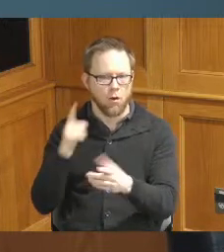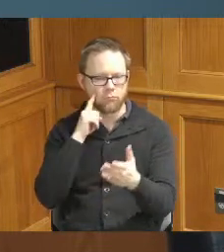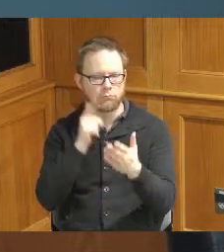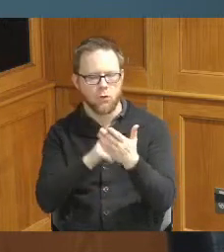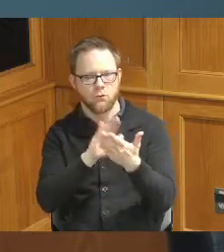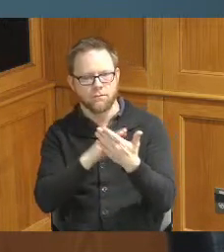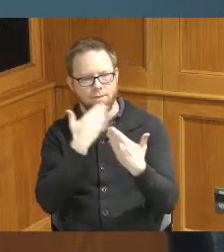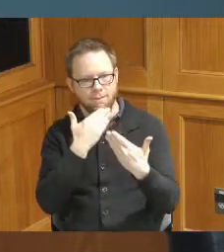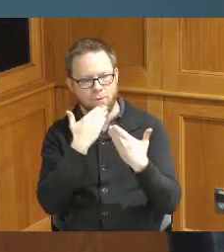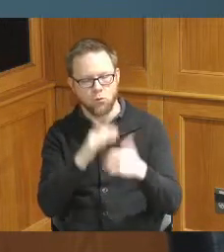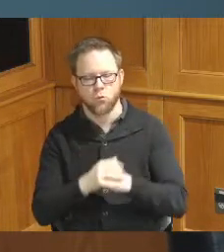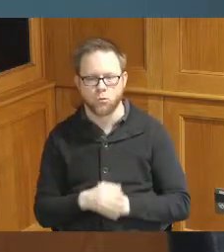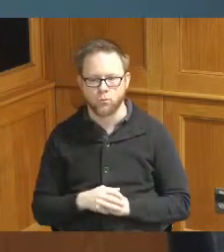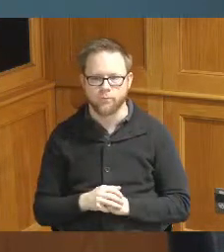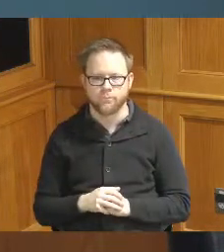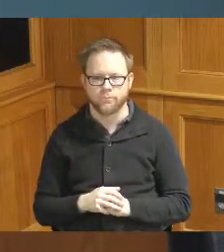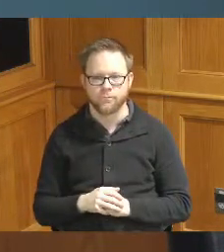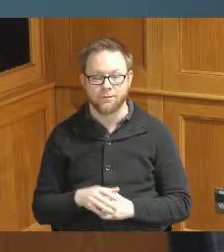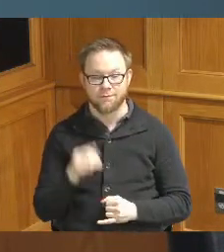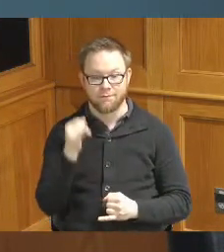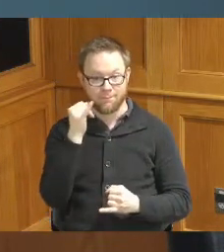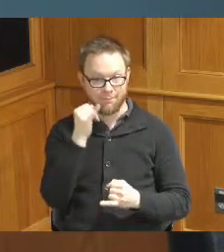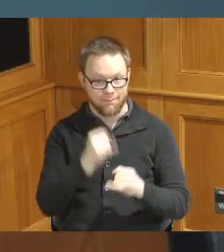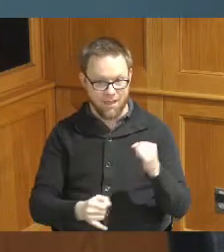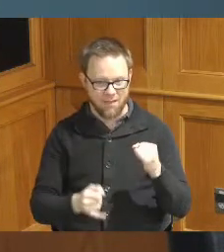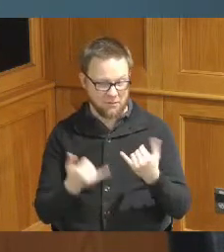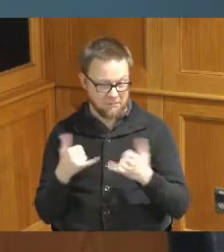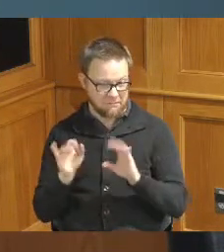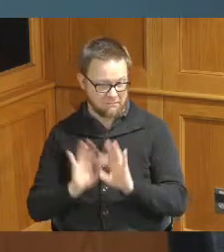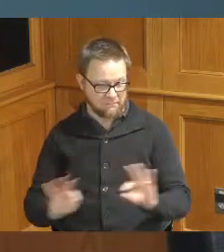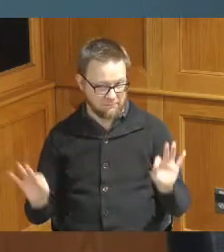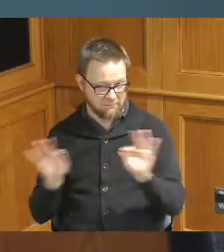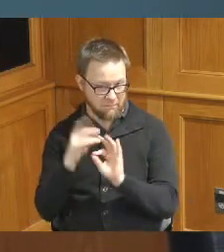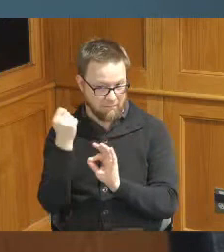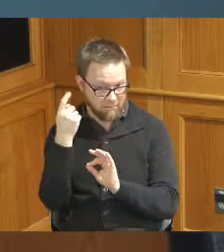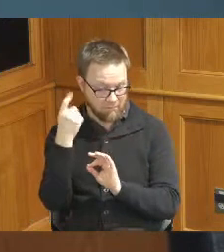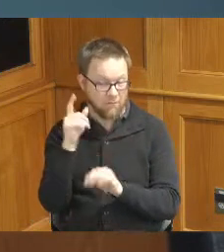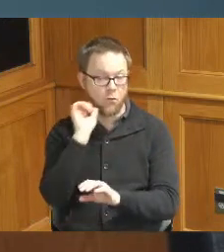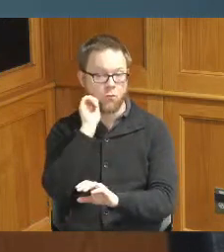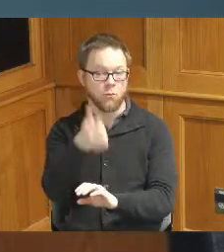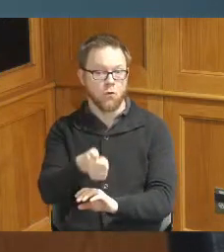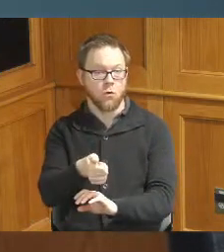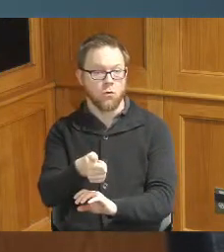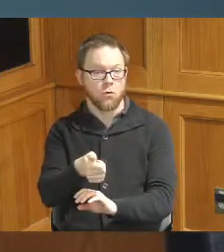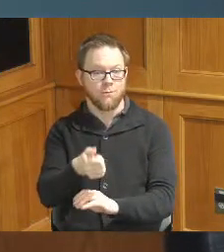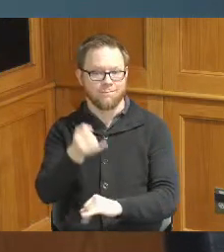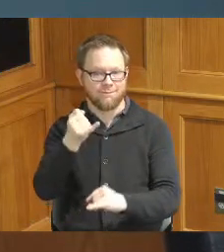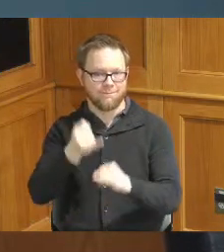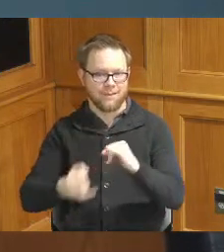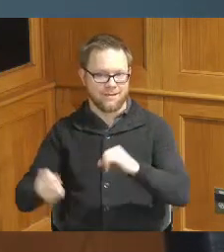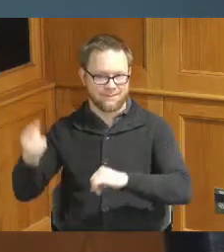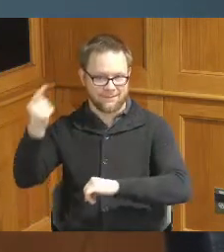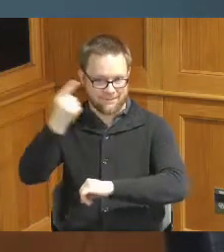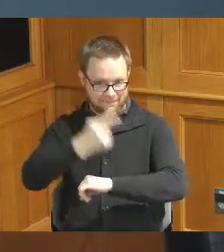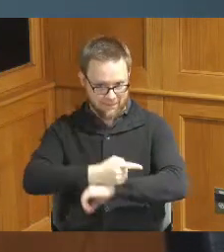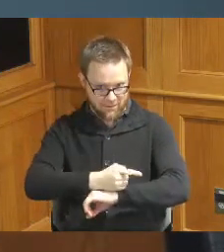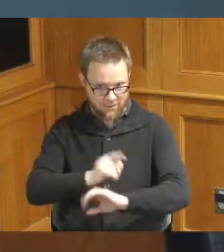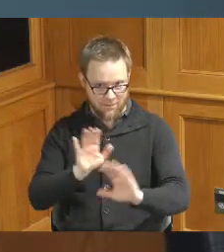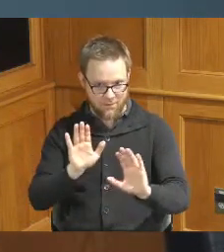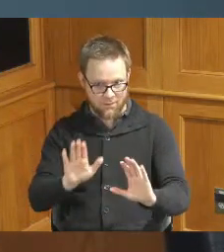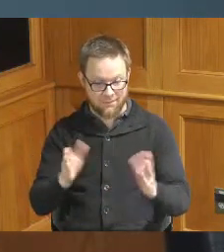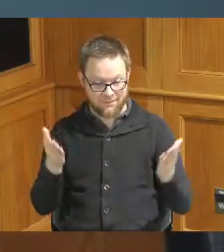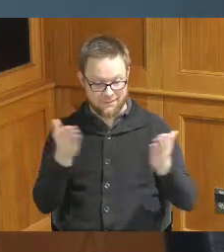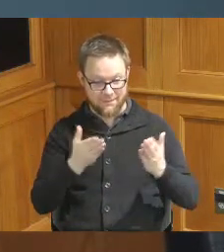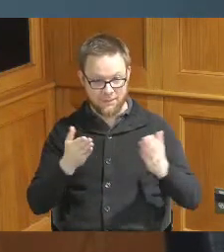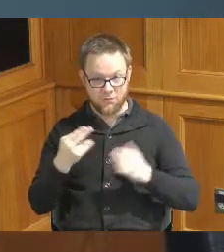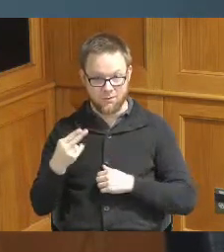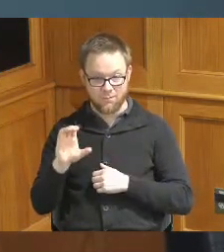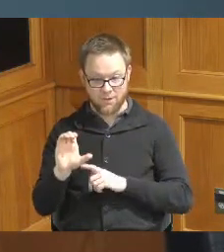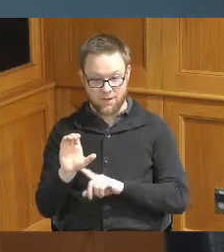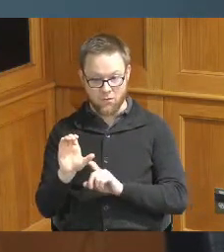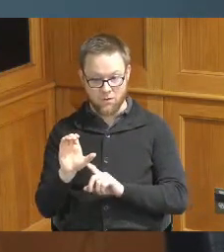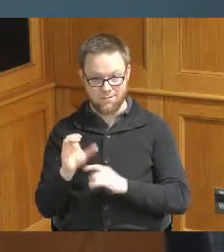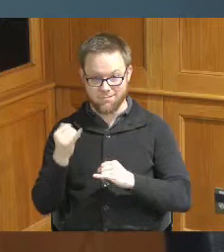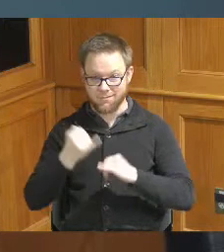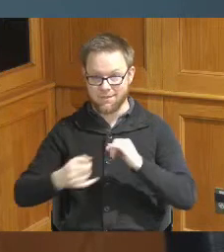and thank her last but not least tomorrow will be the last day here in the county for Quentin